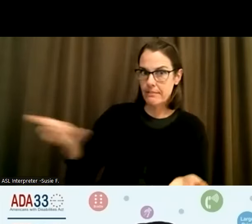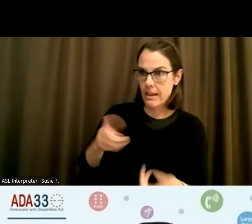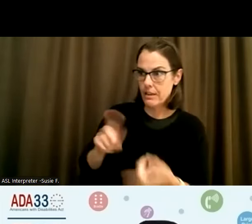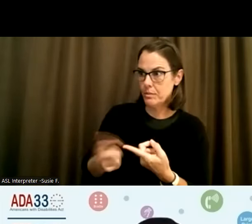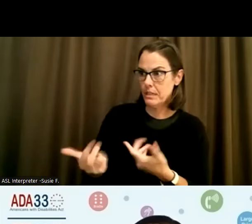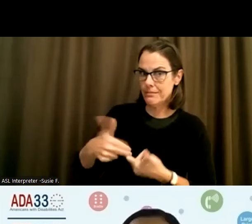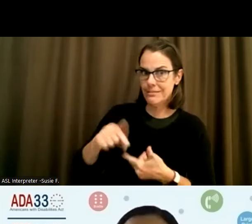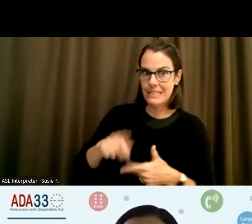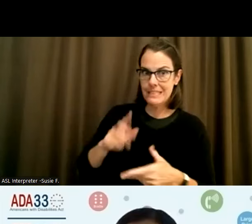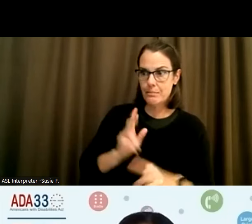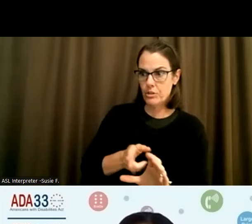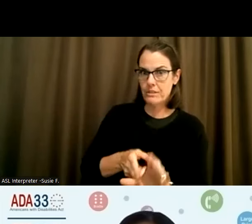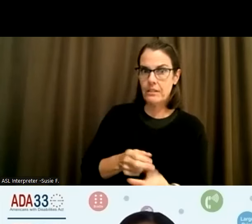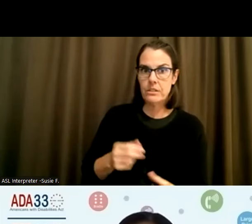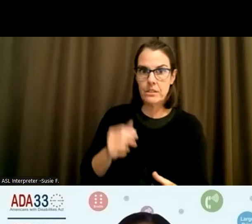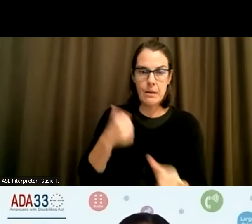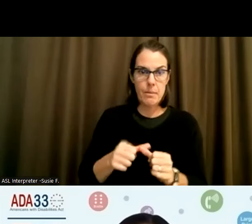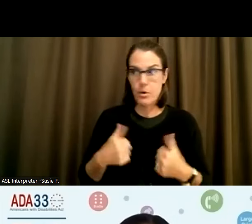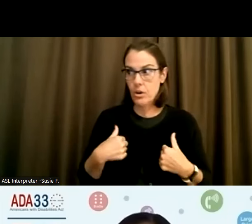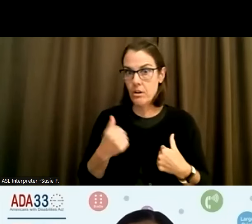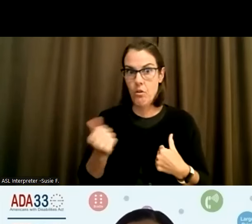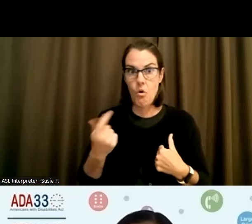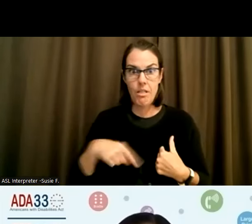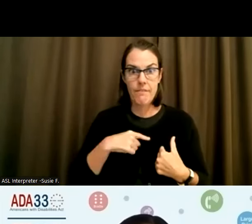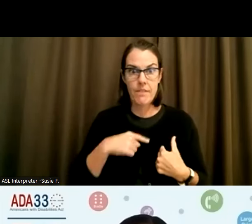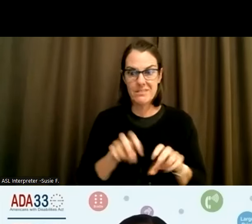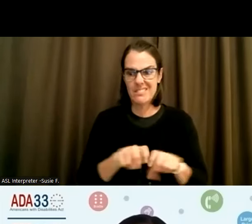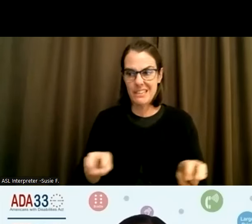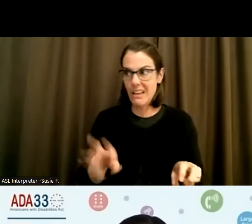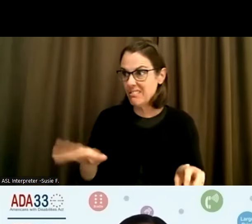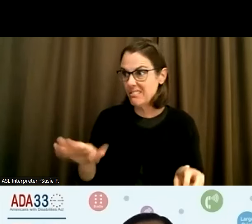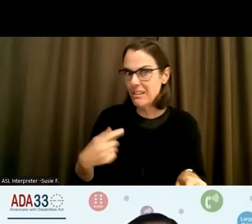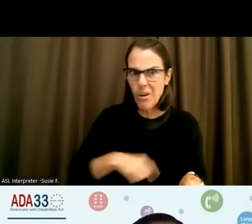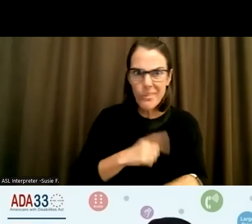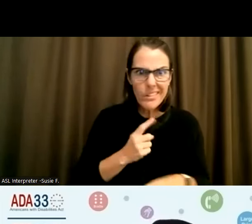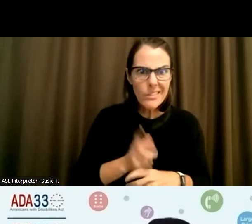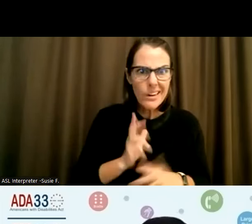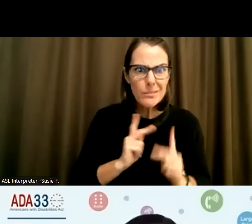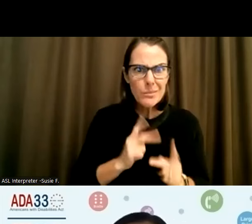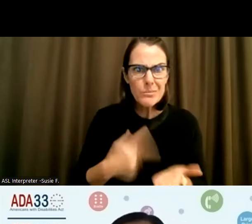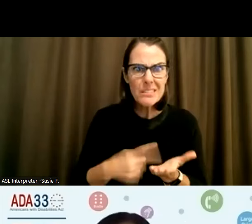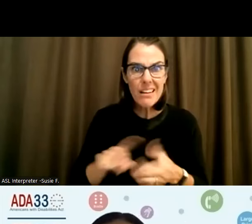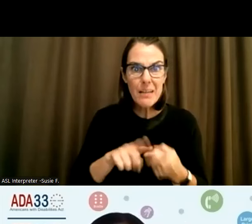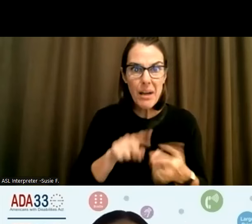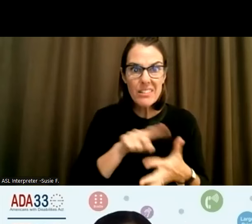myself and Frank sitting down saying, are we the right people to even be talking about this?